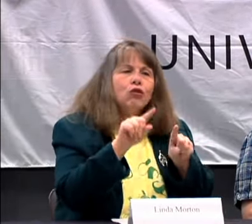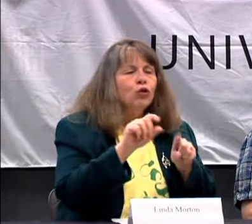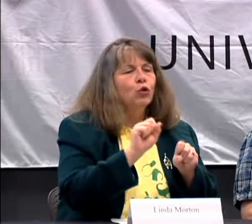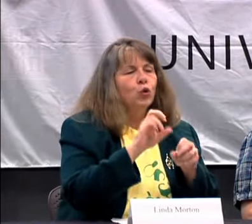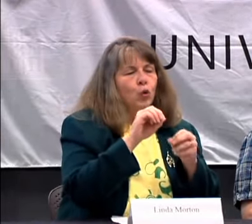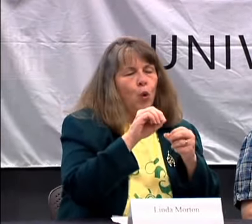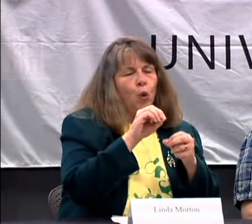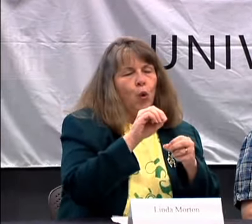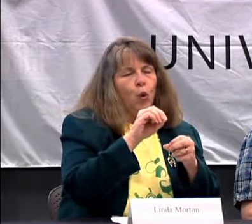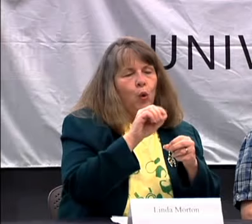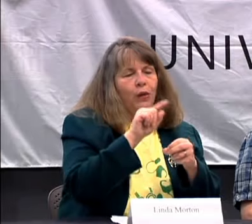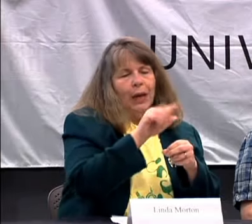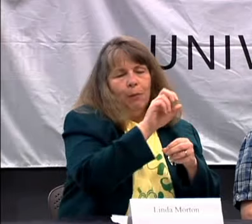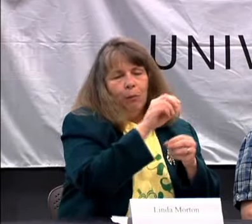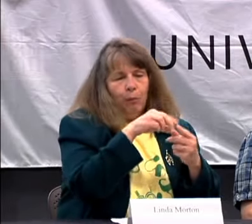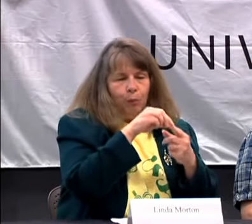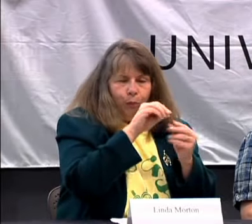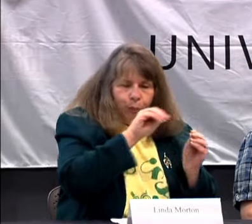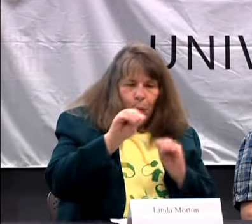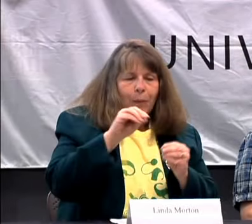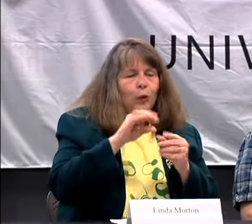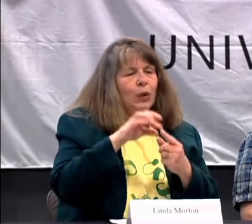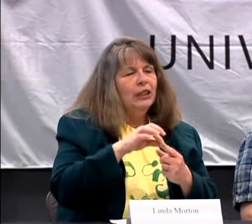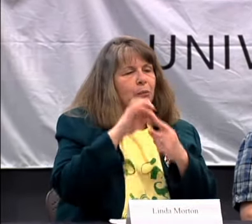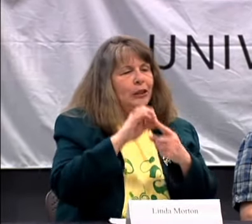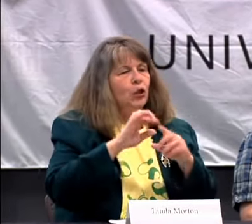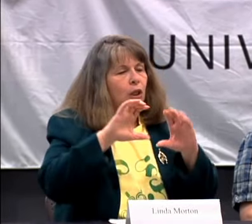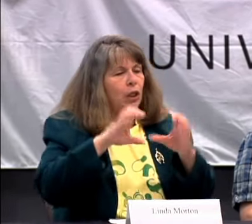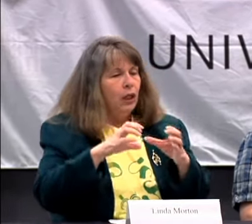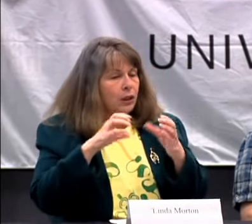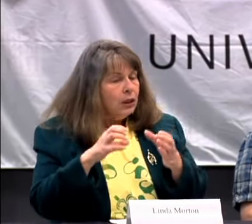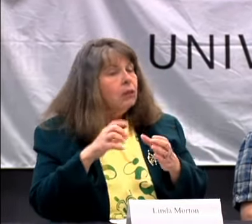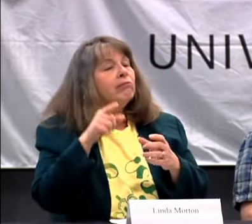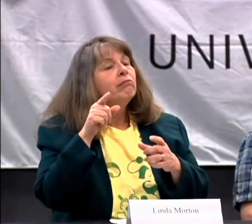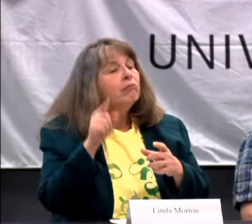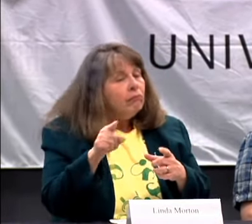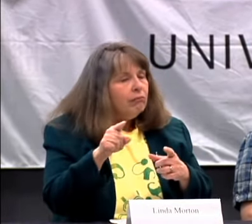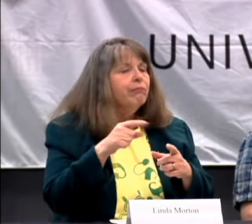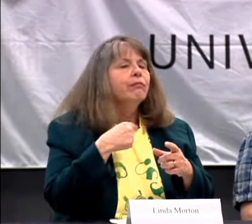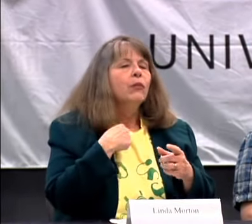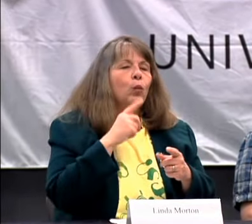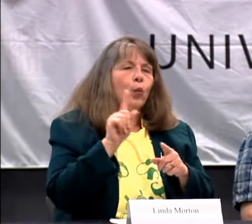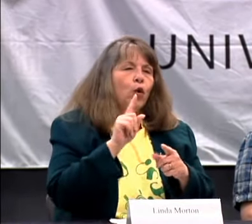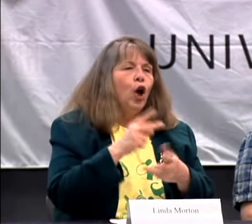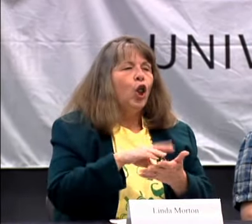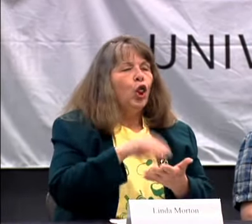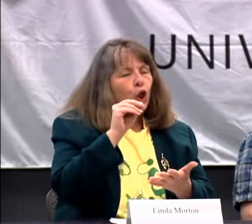QUESTIONS, AND WHEN I WOULD ANSWER THEY DIDN'T THINK MY ANSWERS WERE